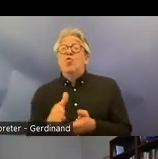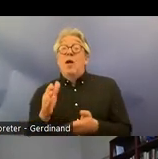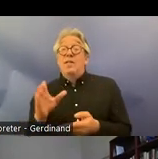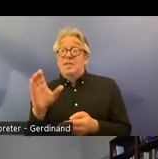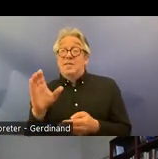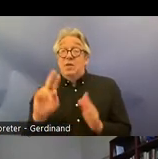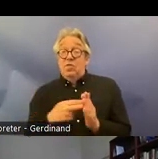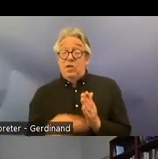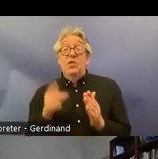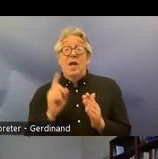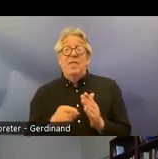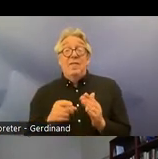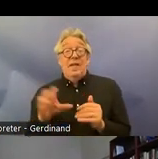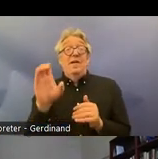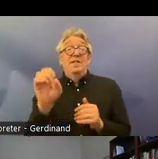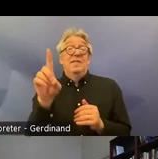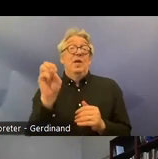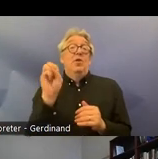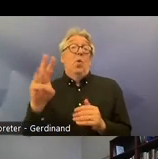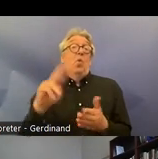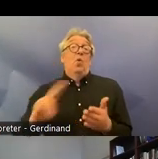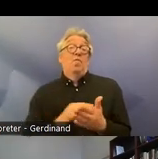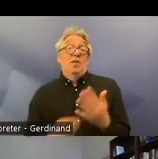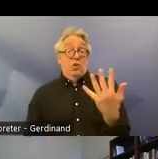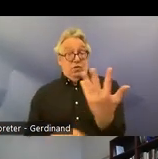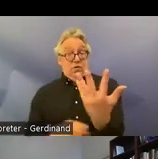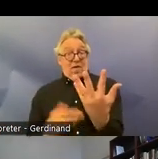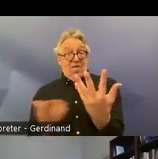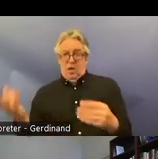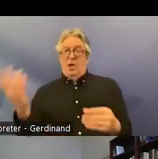the elimination of discrimination against women so those five conventions